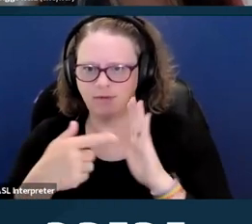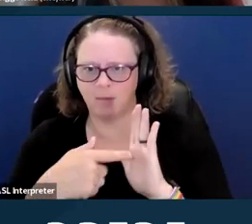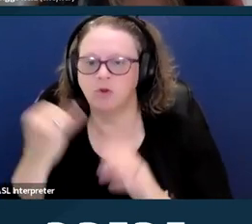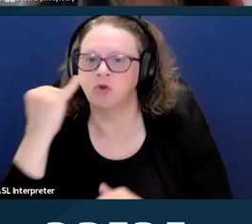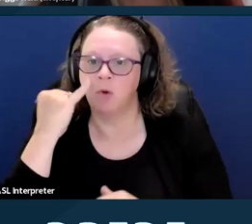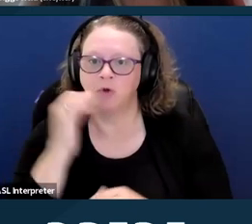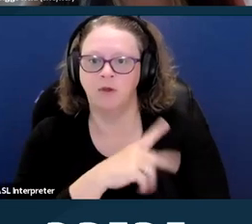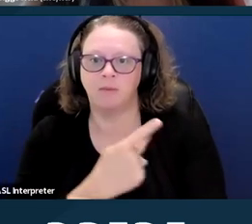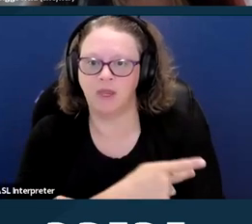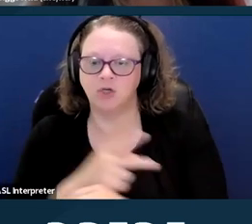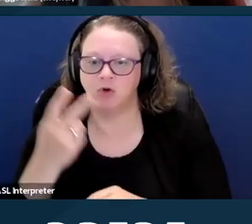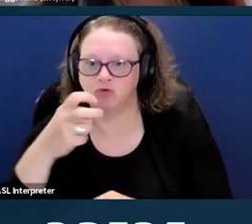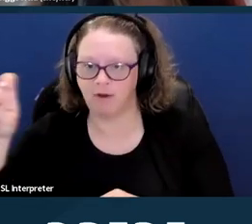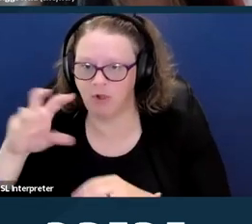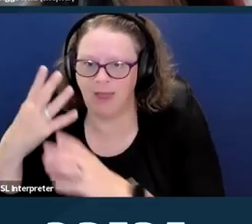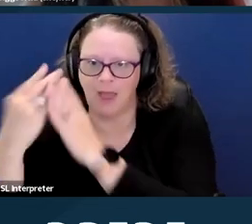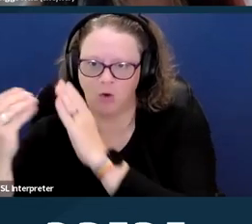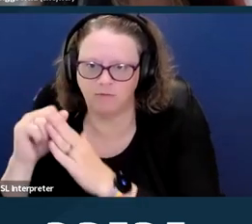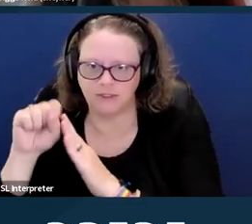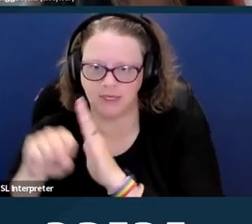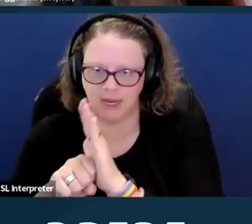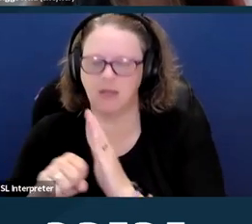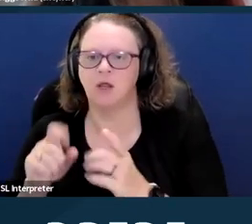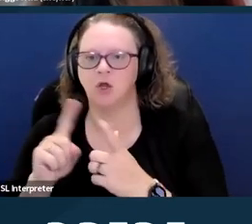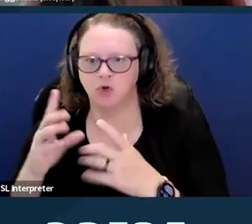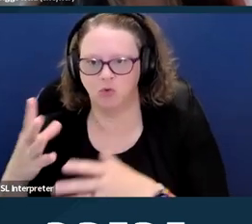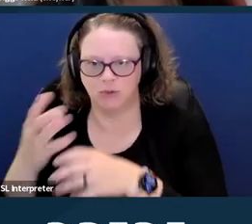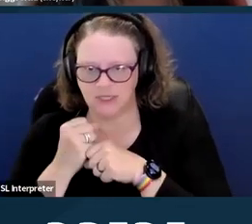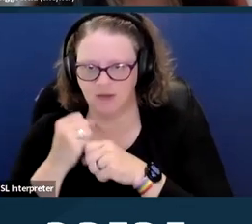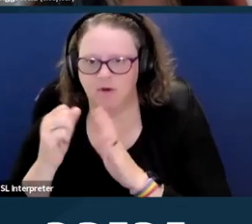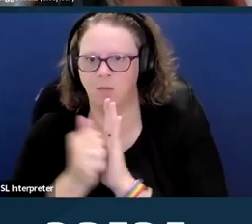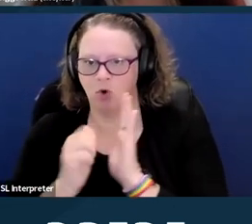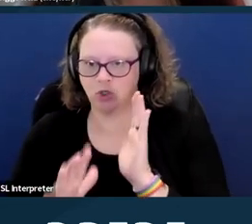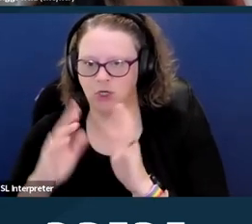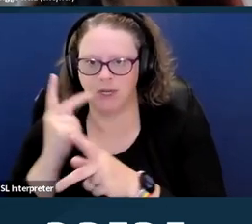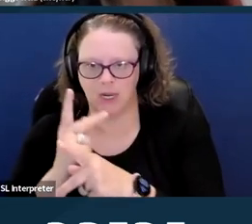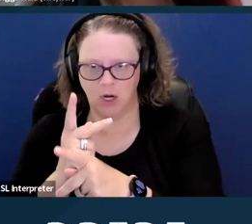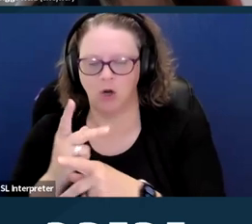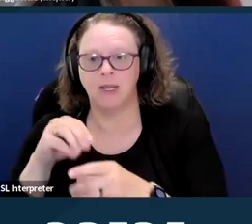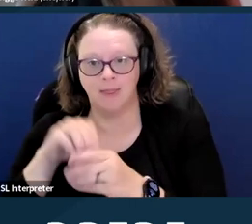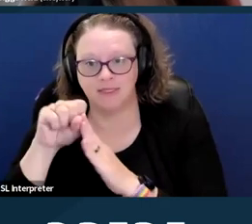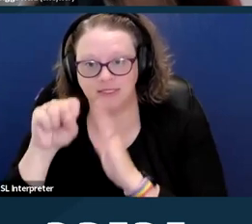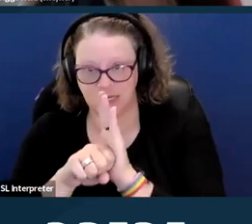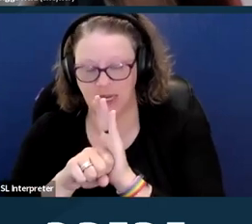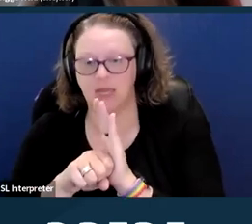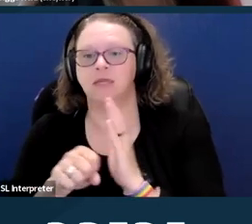to receive abortion care in a state where abortion is legal, in that person's home state,